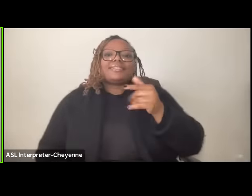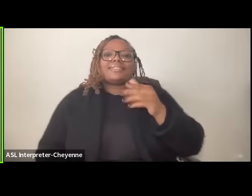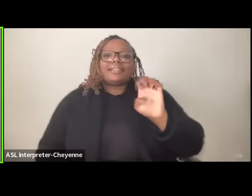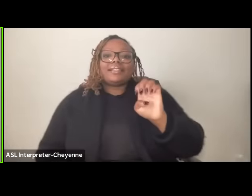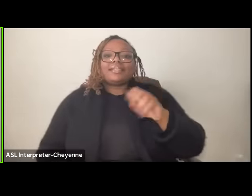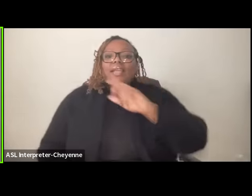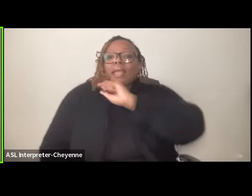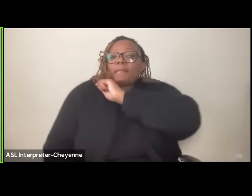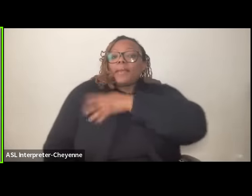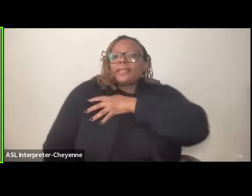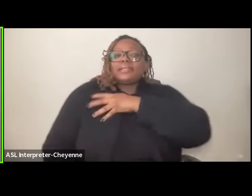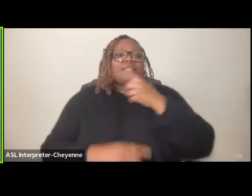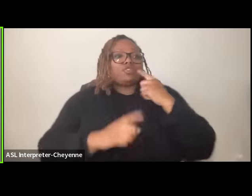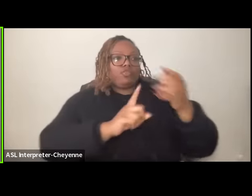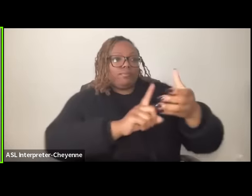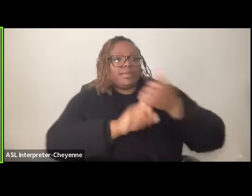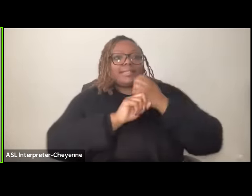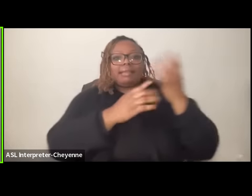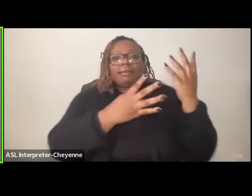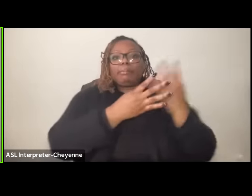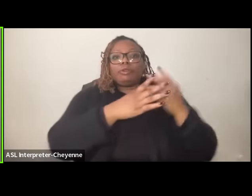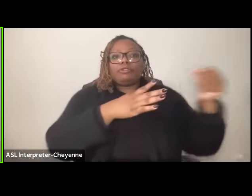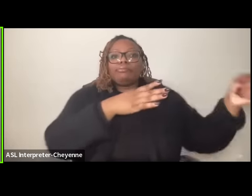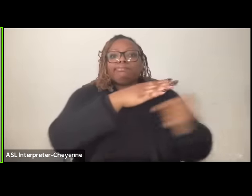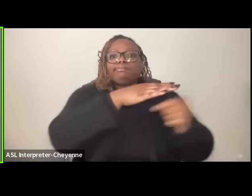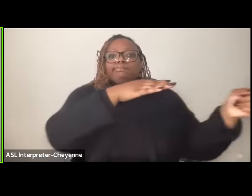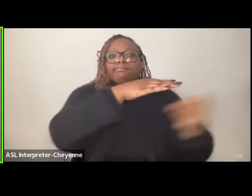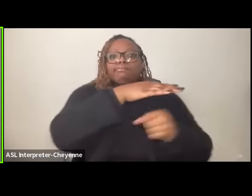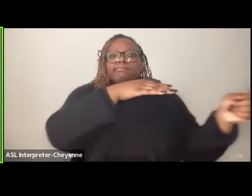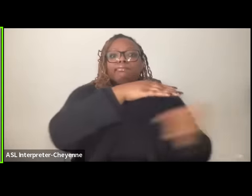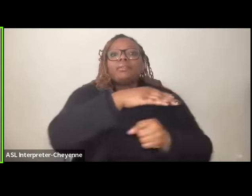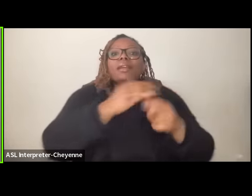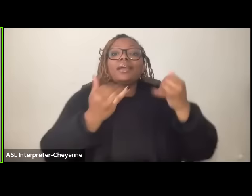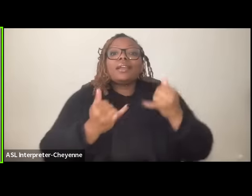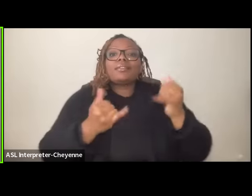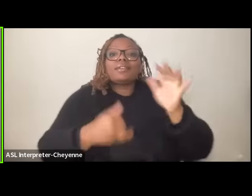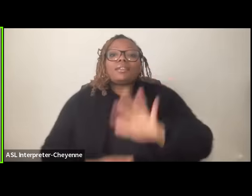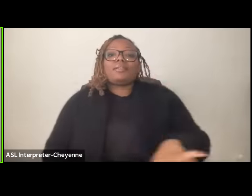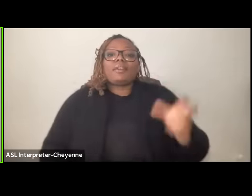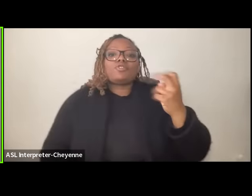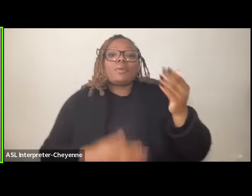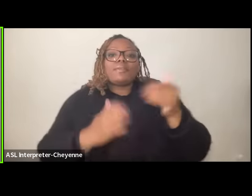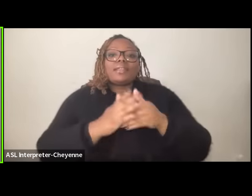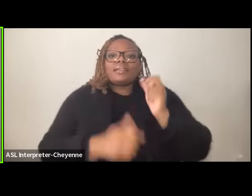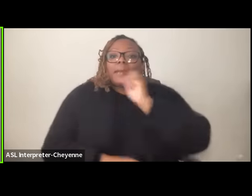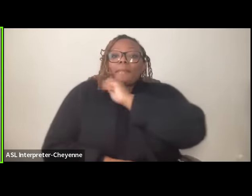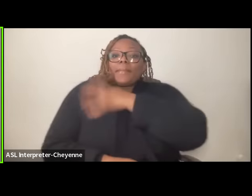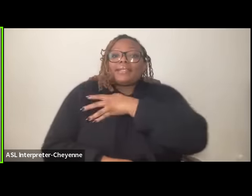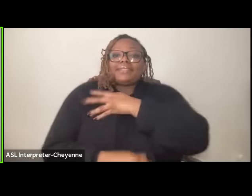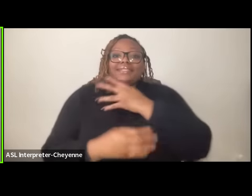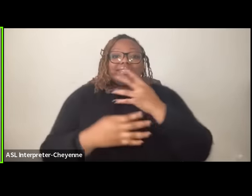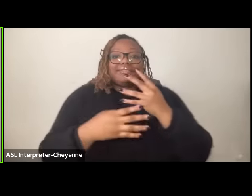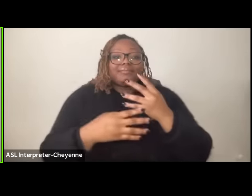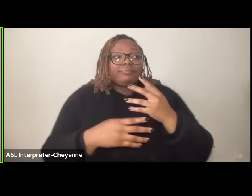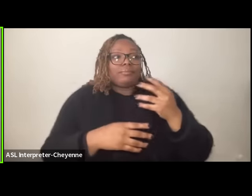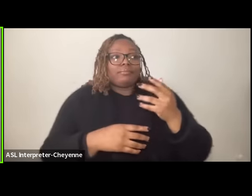taken um prisoners uh currently there are around 12,000 Palestinians being held hostage in Israeli